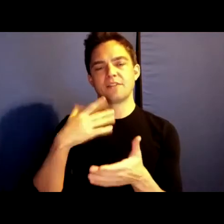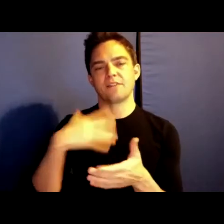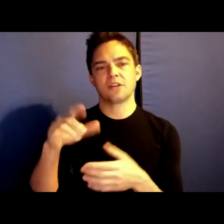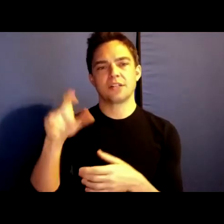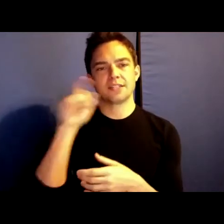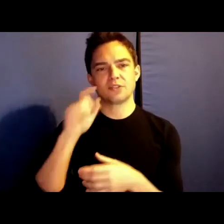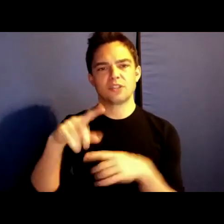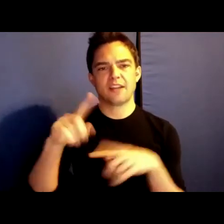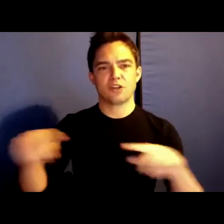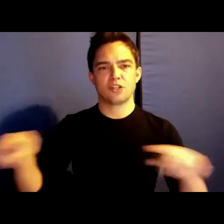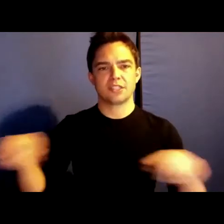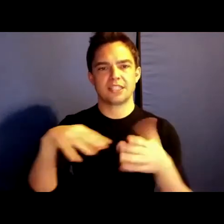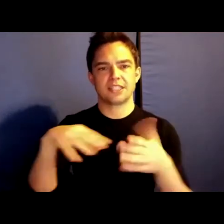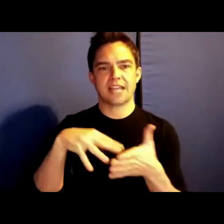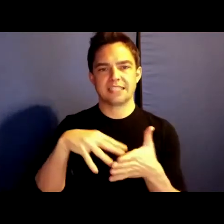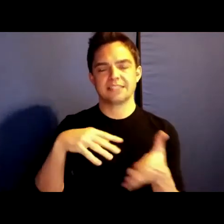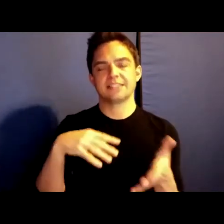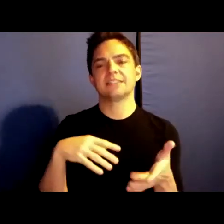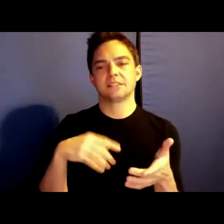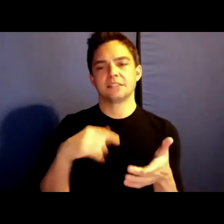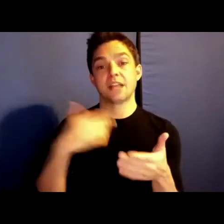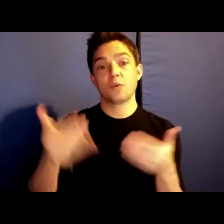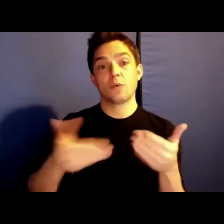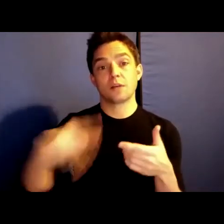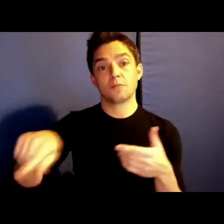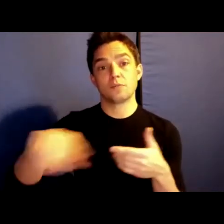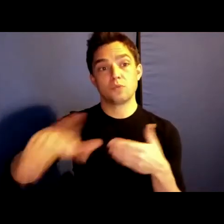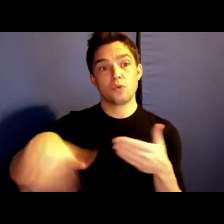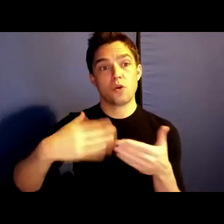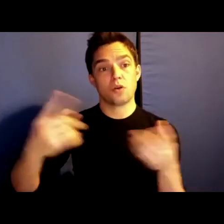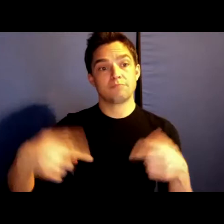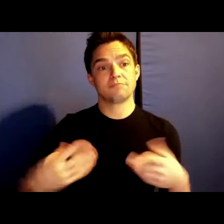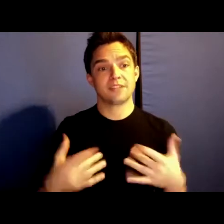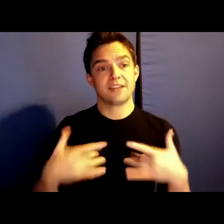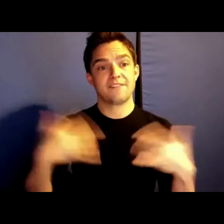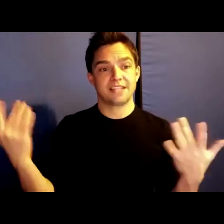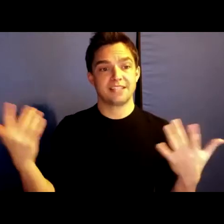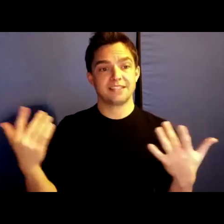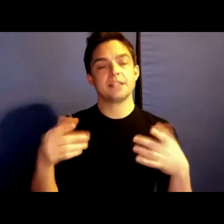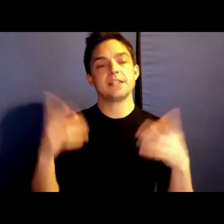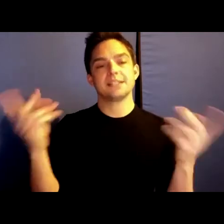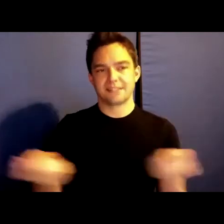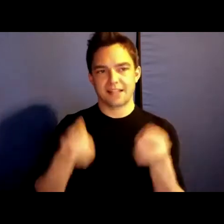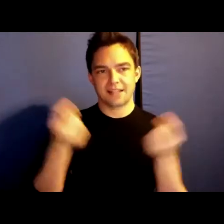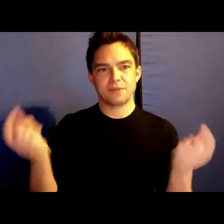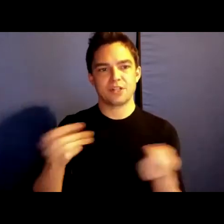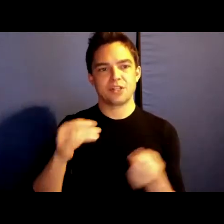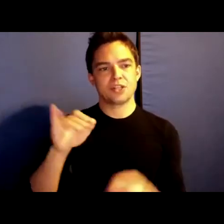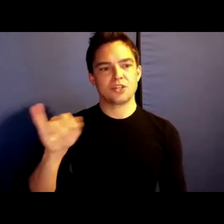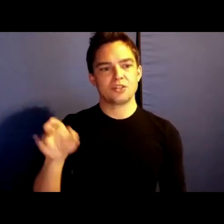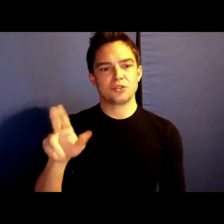I welcome you all to our event, which is going to be celebrating Julietta Singh's The Breaks.